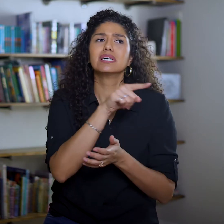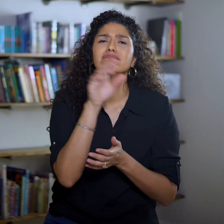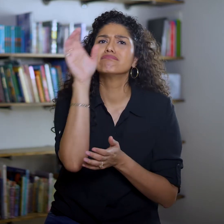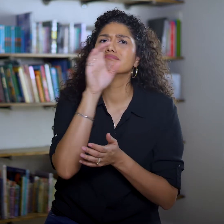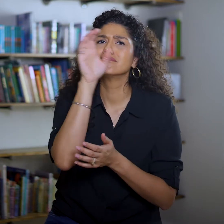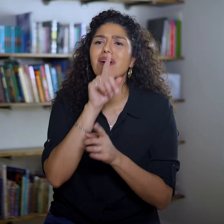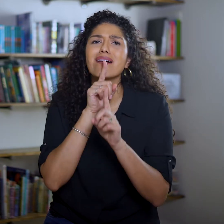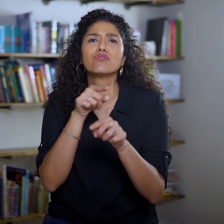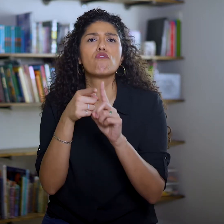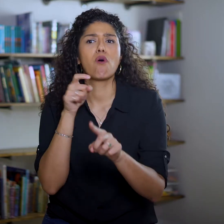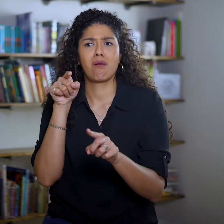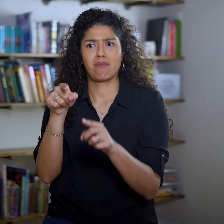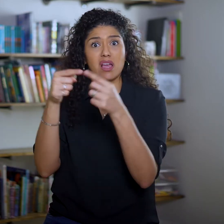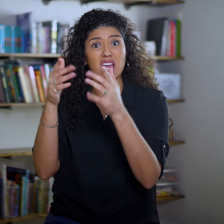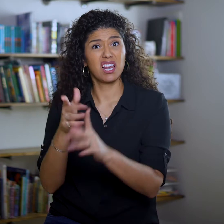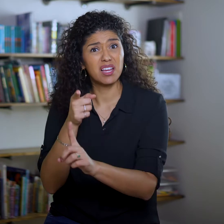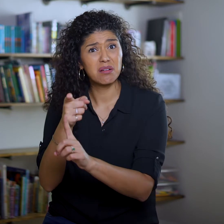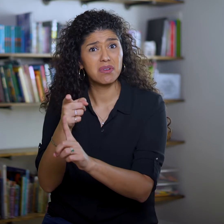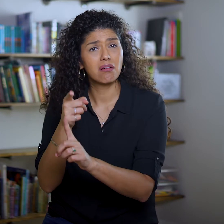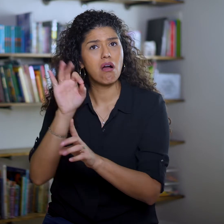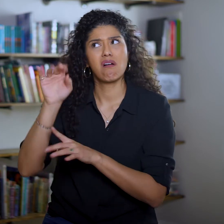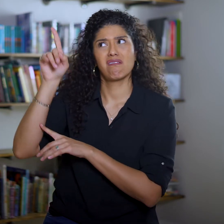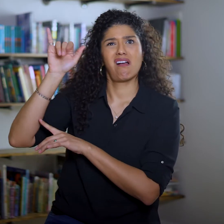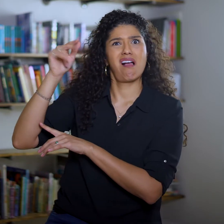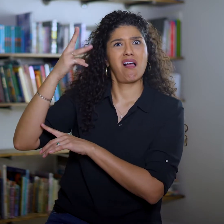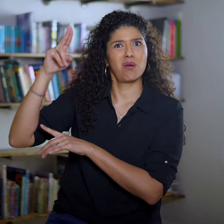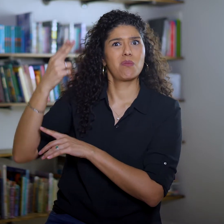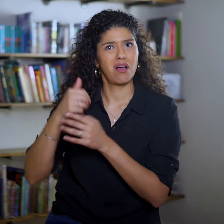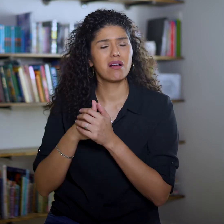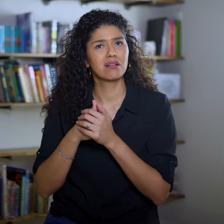He’s seeking answers from an enemy of YHWH,